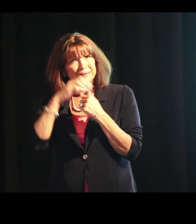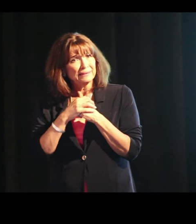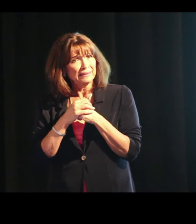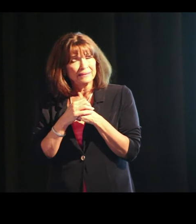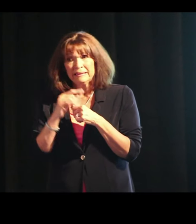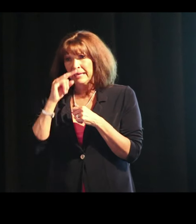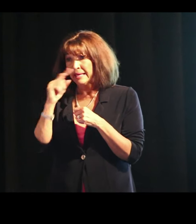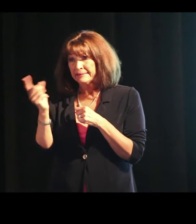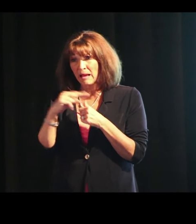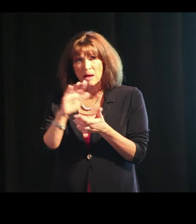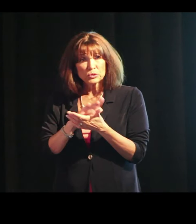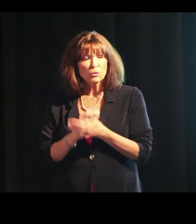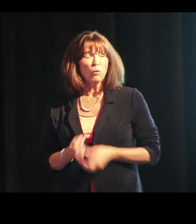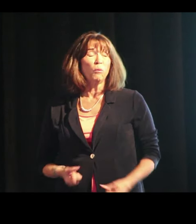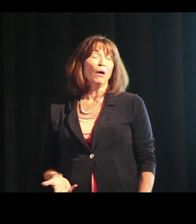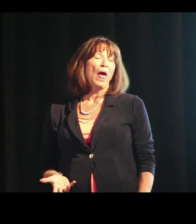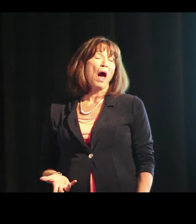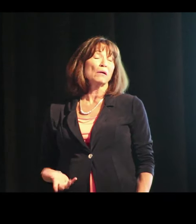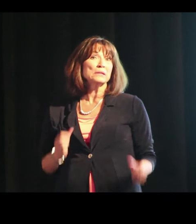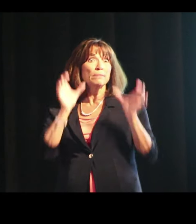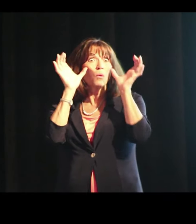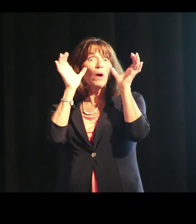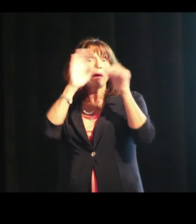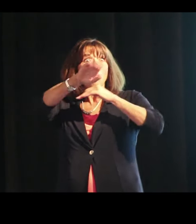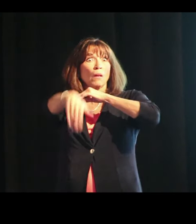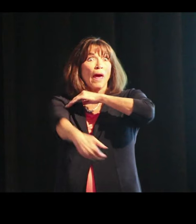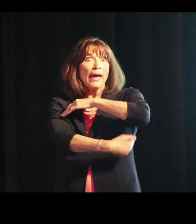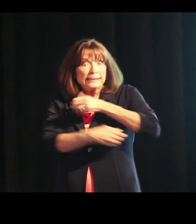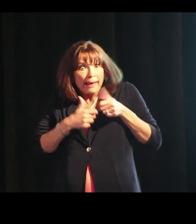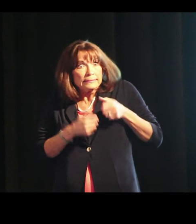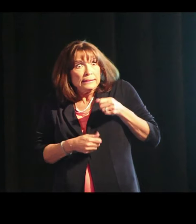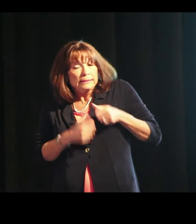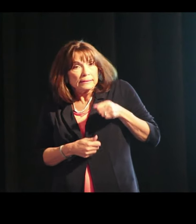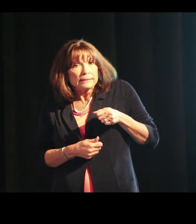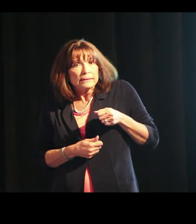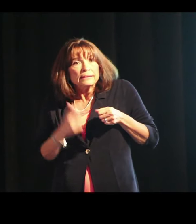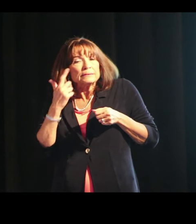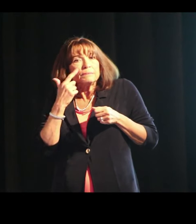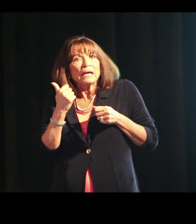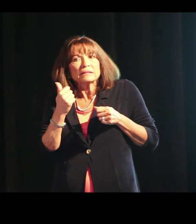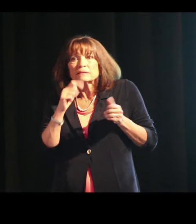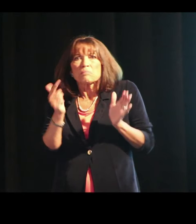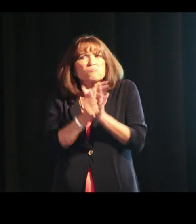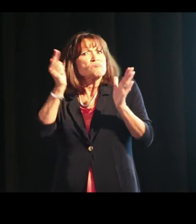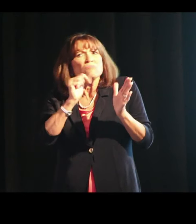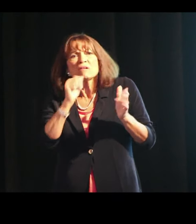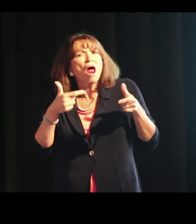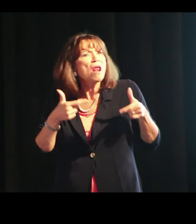But teach them how to use it wisely. Because just to not allow them